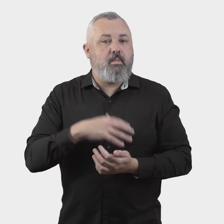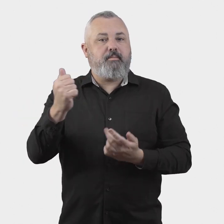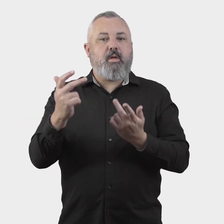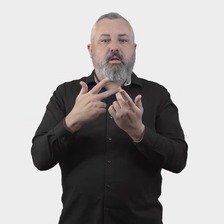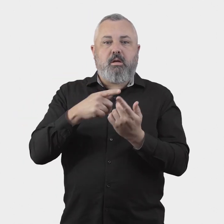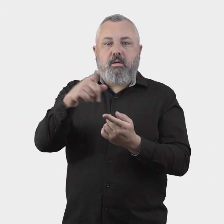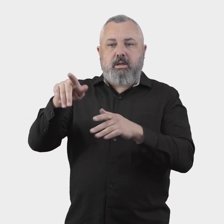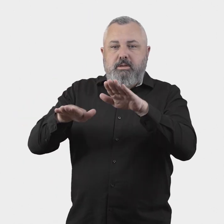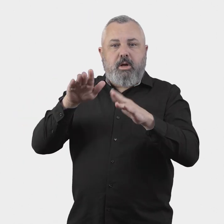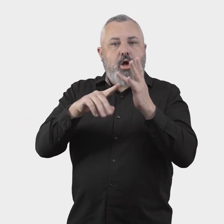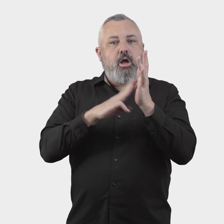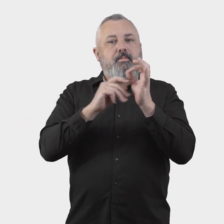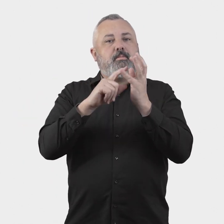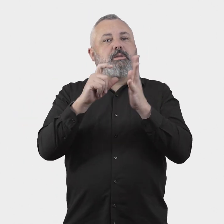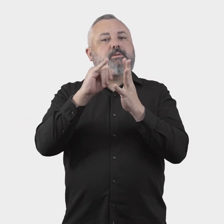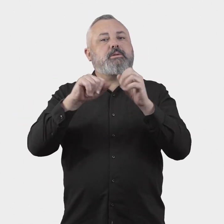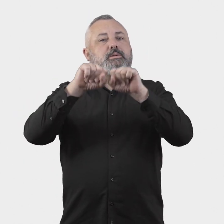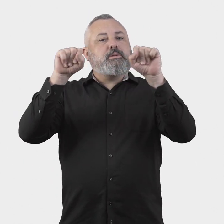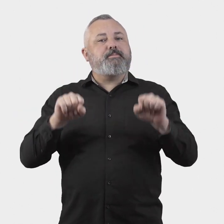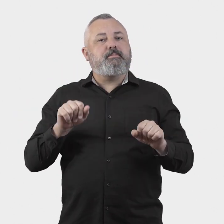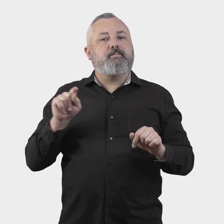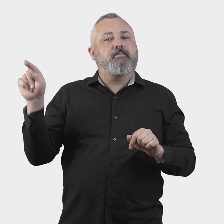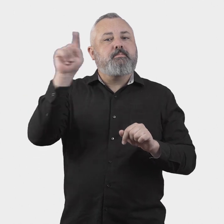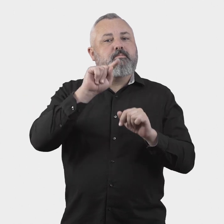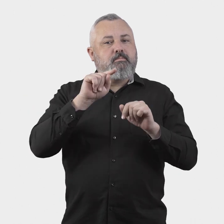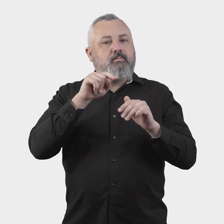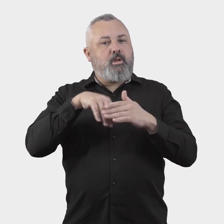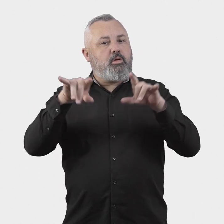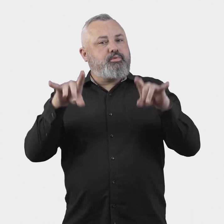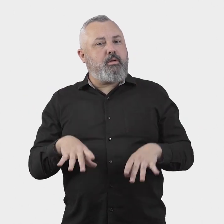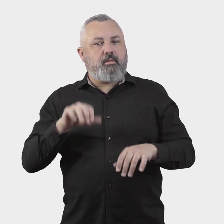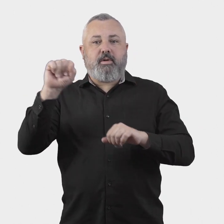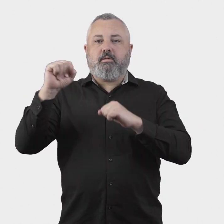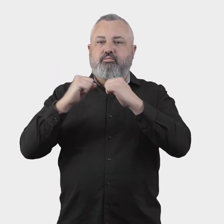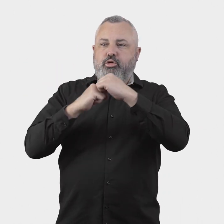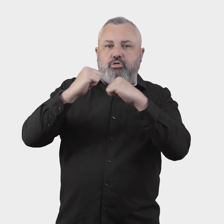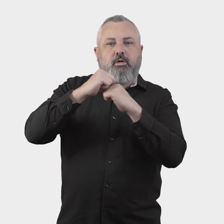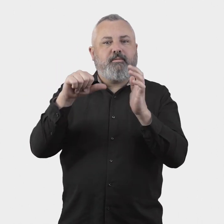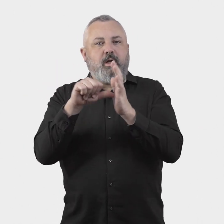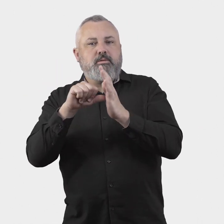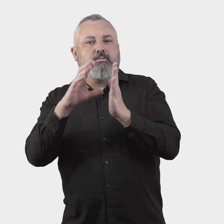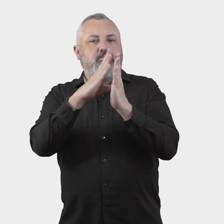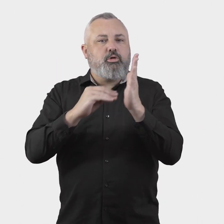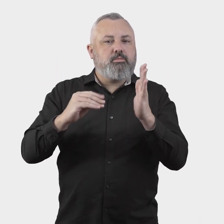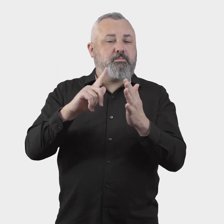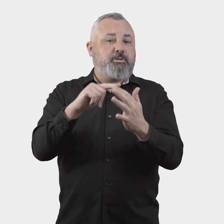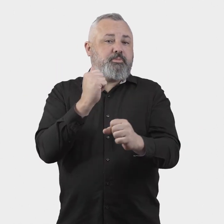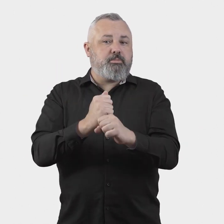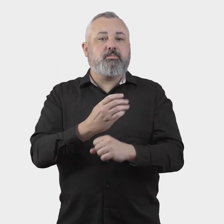There are a range of different funding arrangements that apply to industry ombuds schemes and similar bodies in Australia, including combinations of: